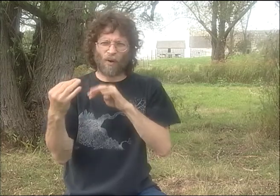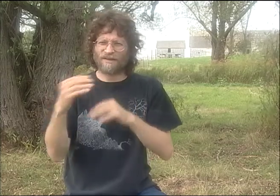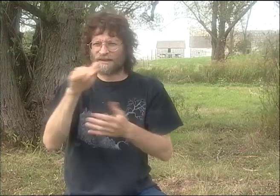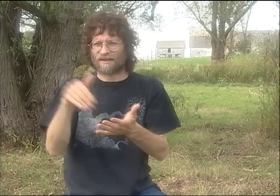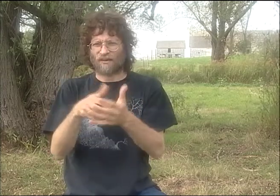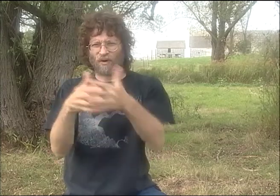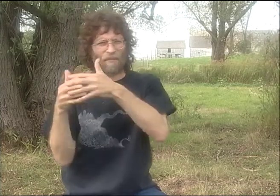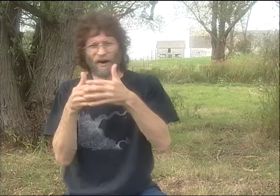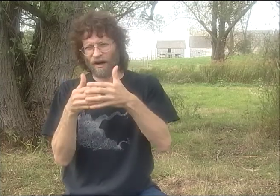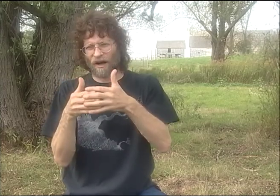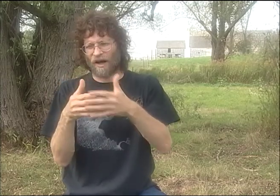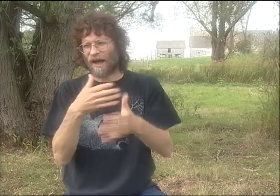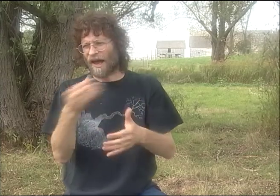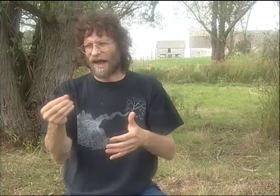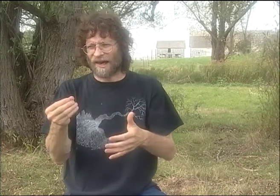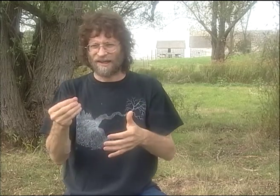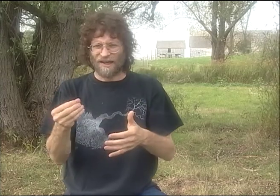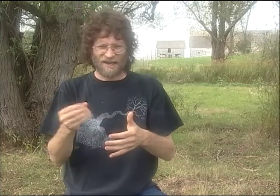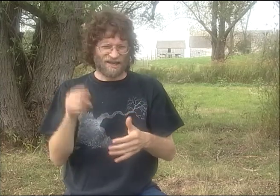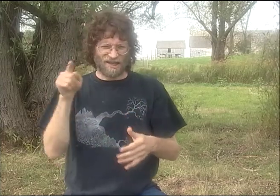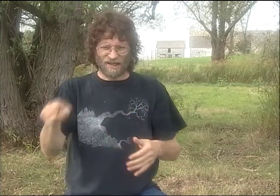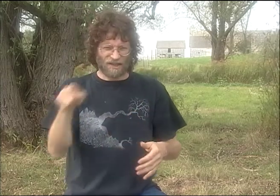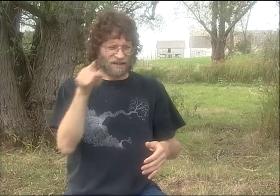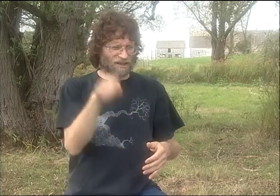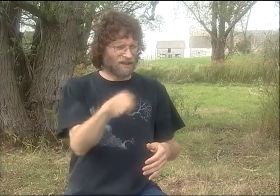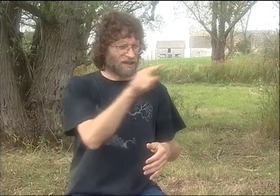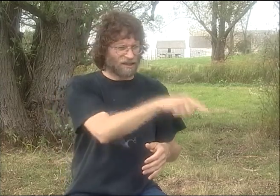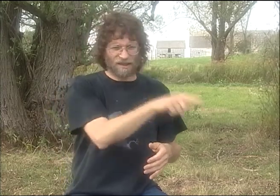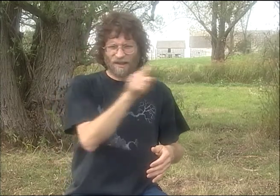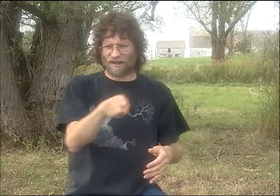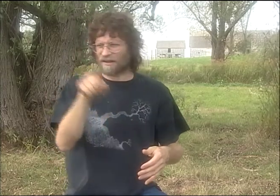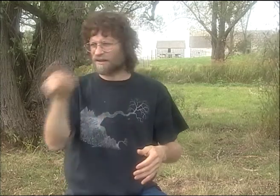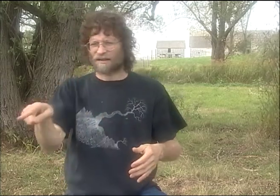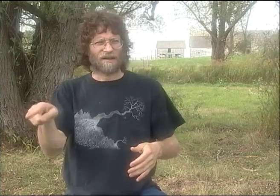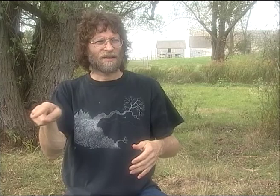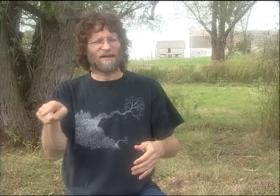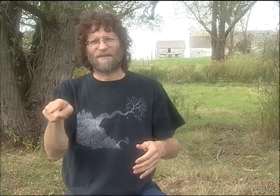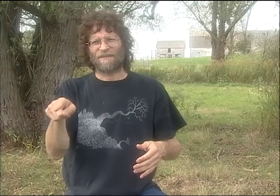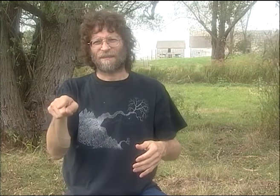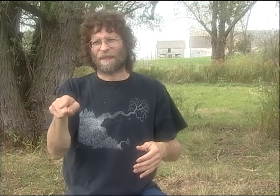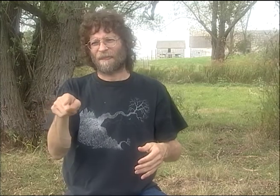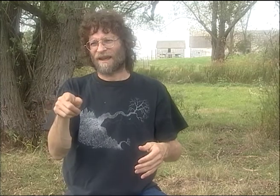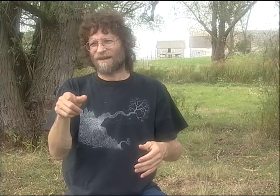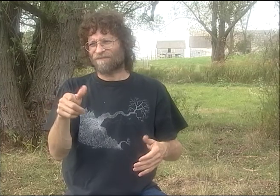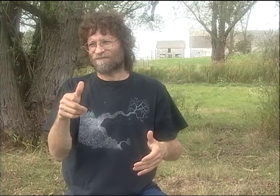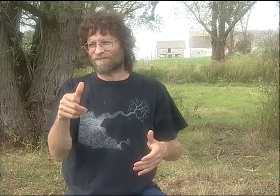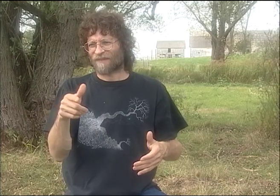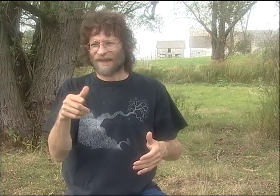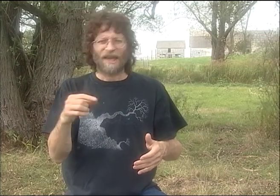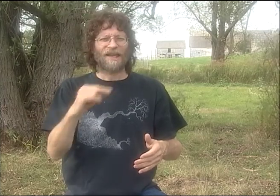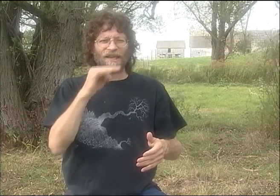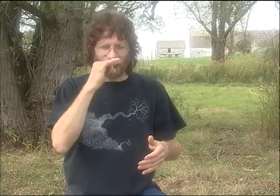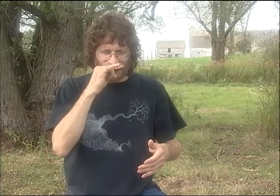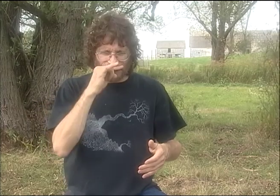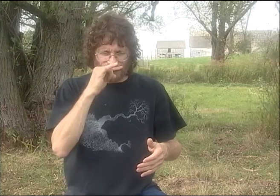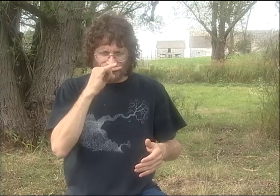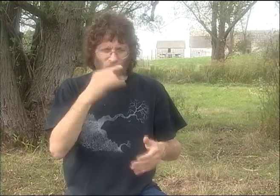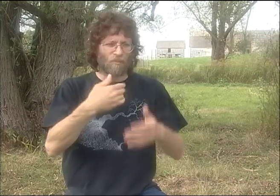AND THE LAST SCENE WOULD BE IN CENTRAL AMERICA BECAUSE THERE ARE SO MANY WARS IN CENTRAL AMERICA GOING ON AT THE SAME TIME.